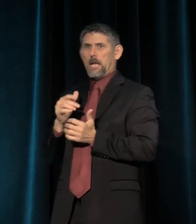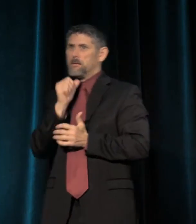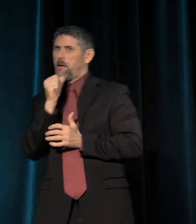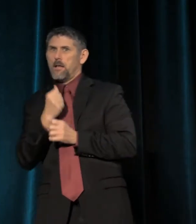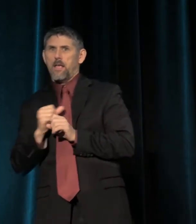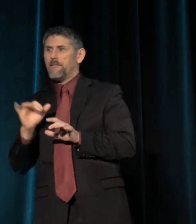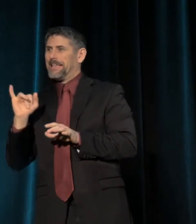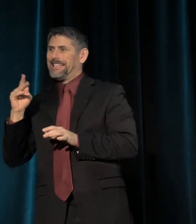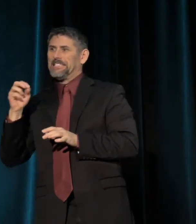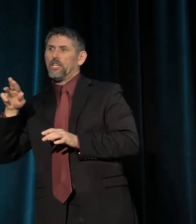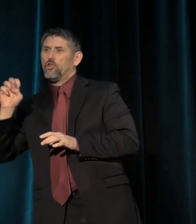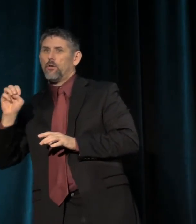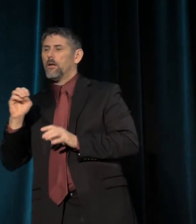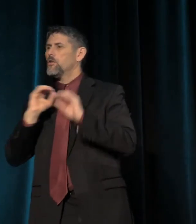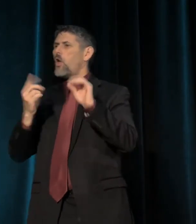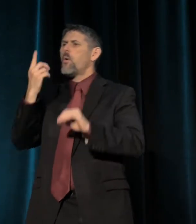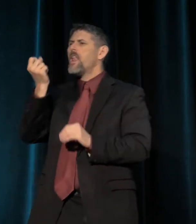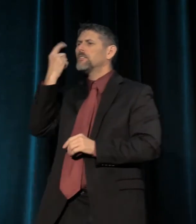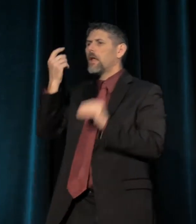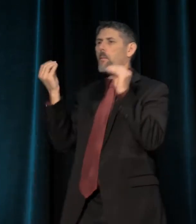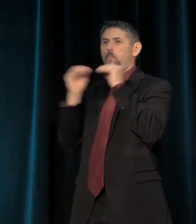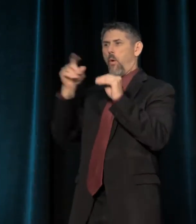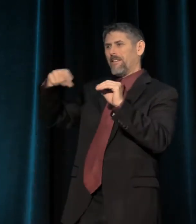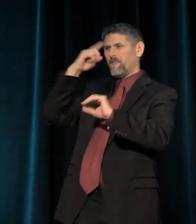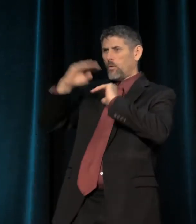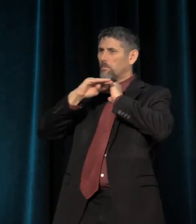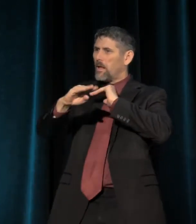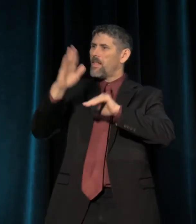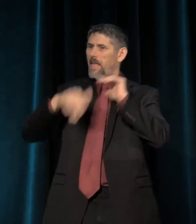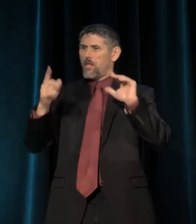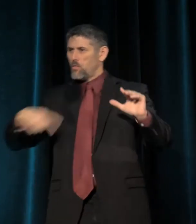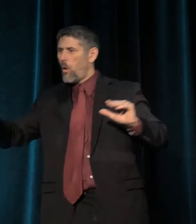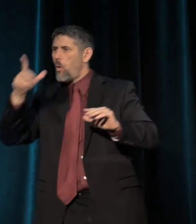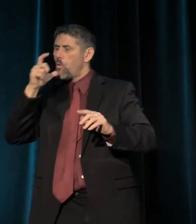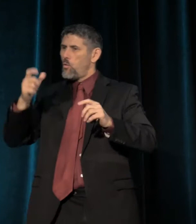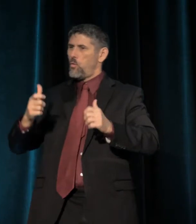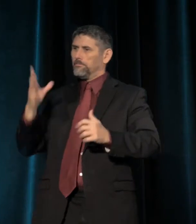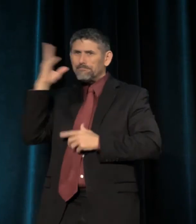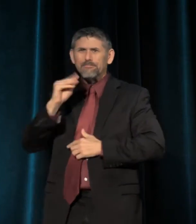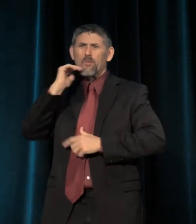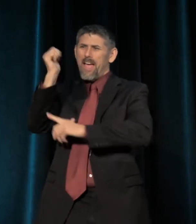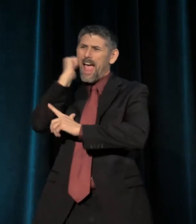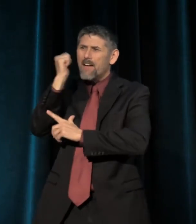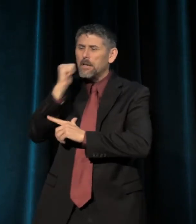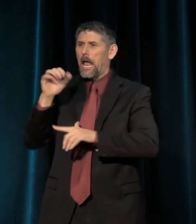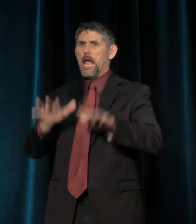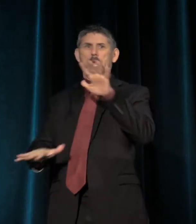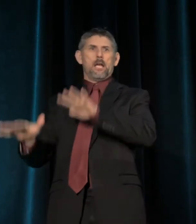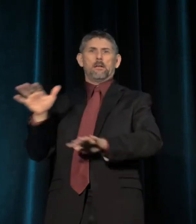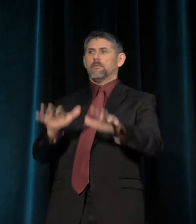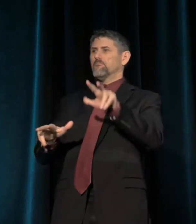Nobody understands the need for stability more than those who live under the conditions of precarity, right?